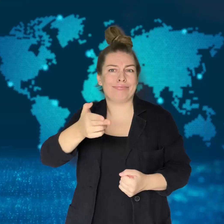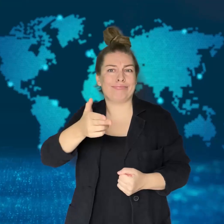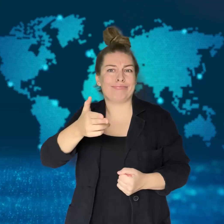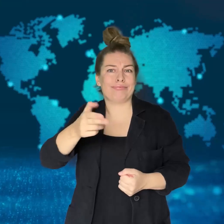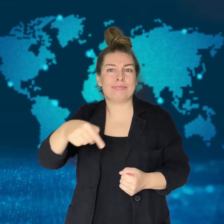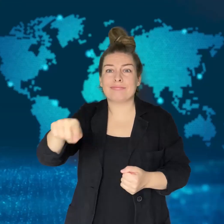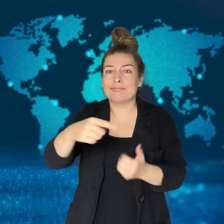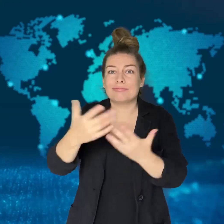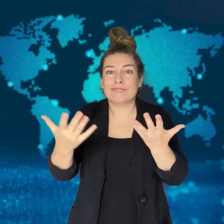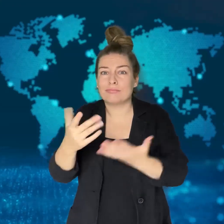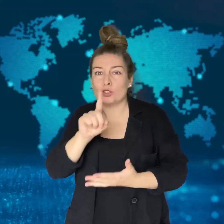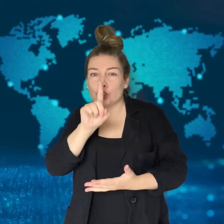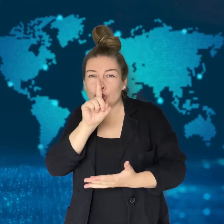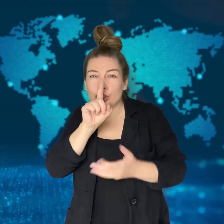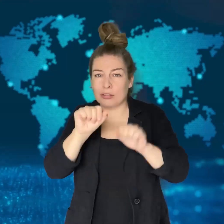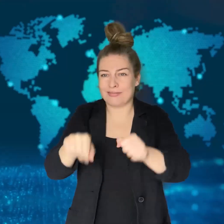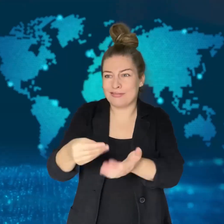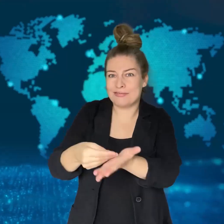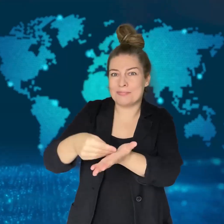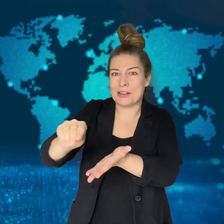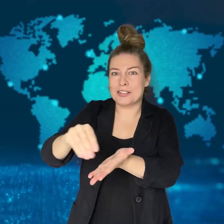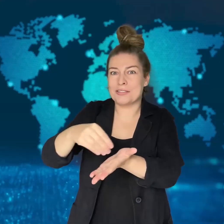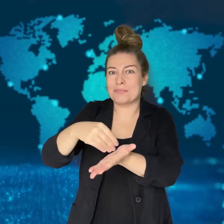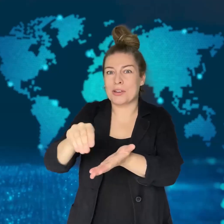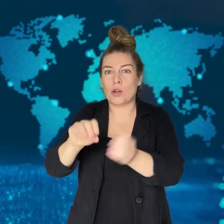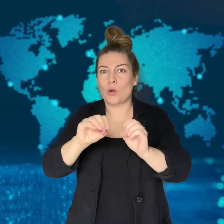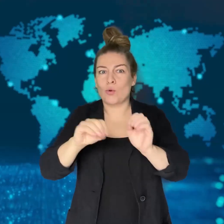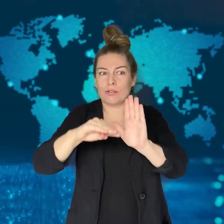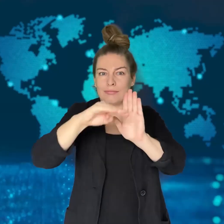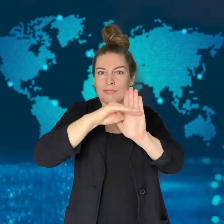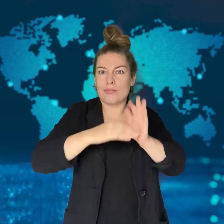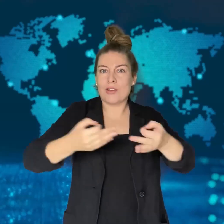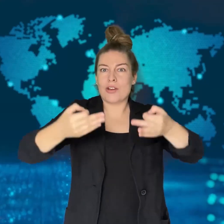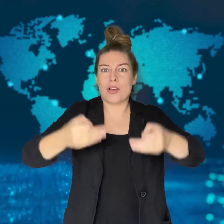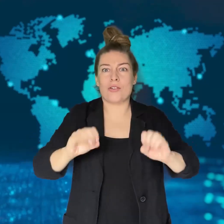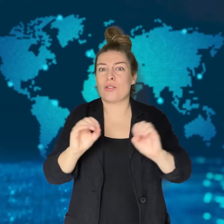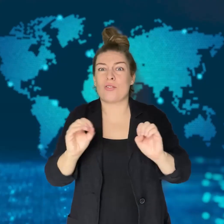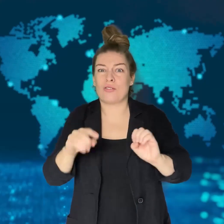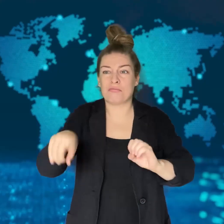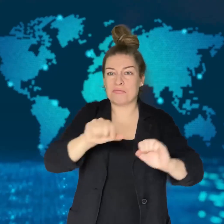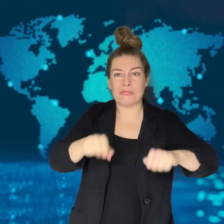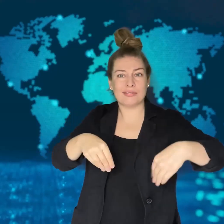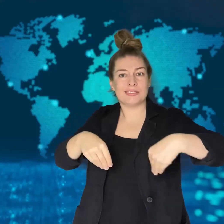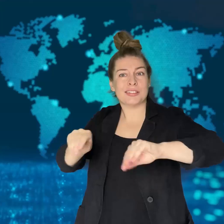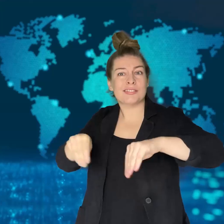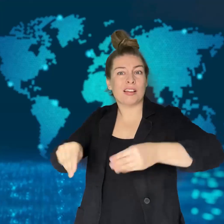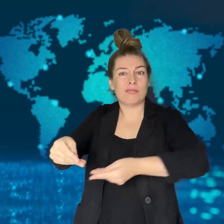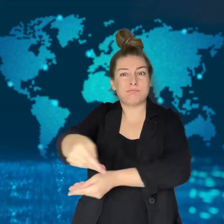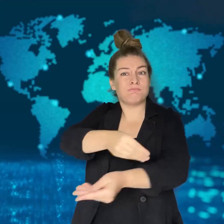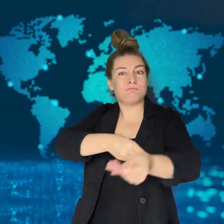and this attack underscores the growing frequency of